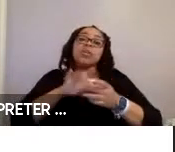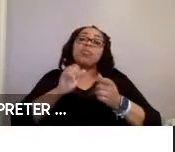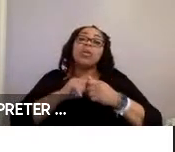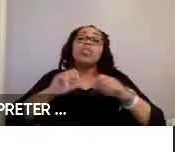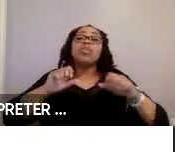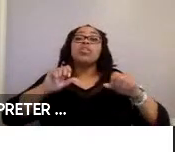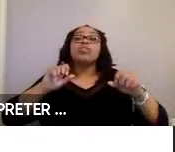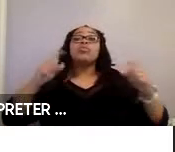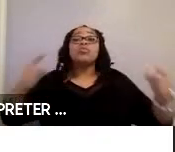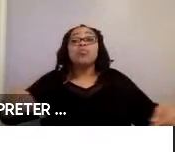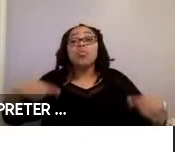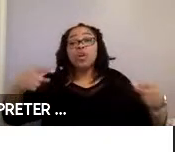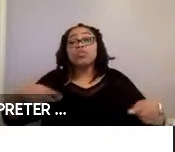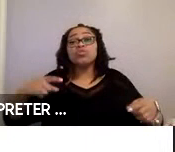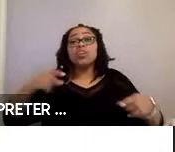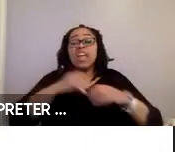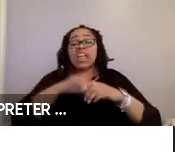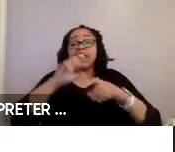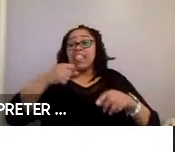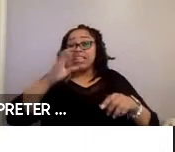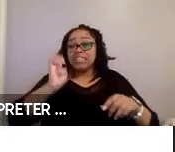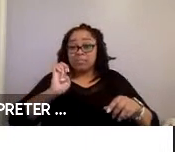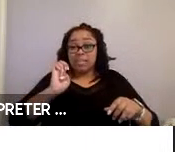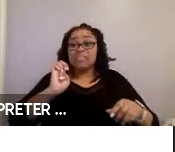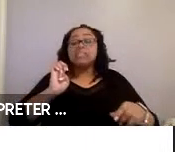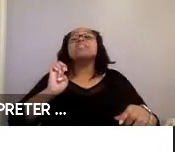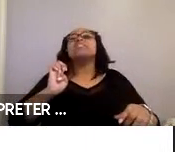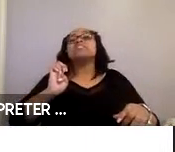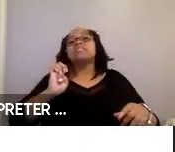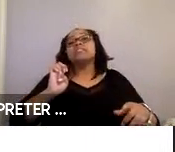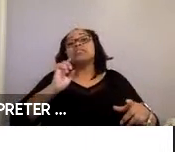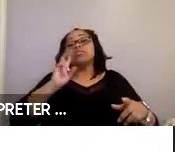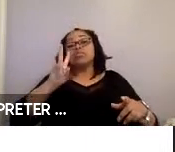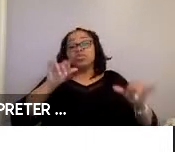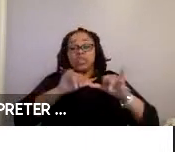alignment and the given securement space in the field which is two spaces shorter than